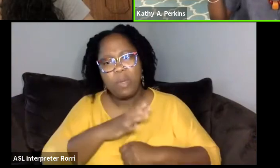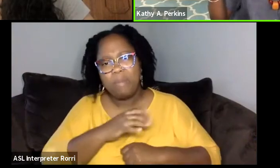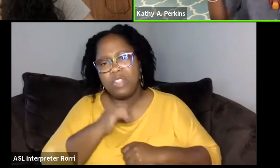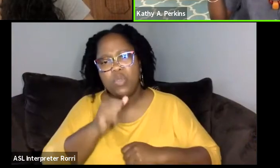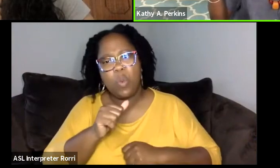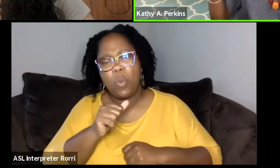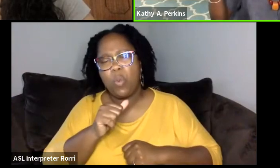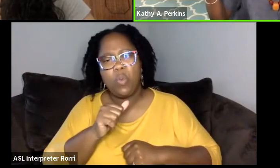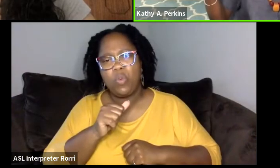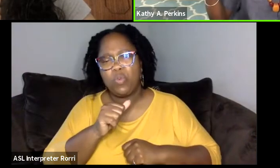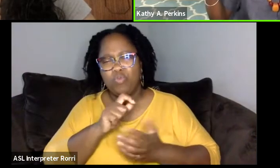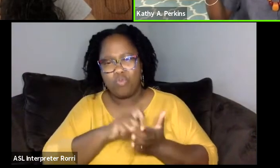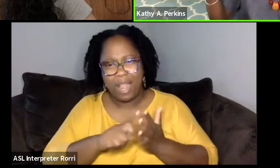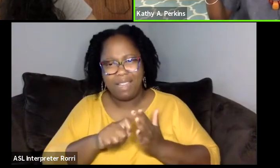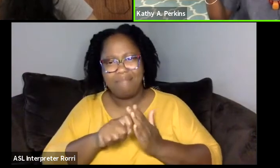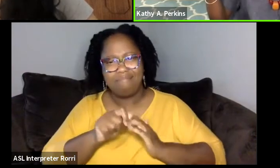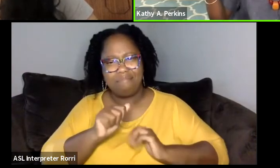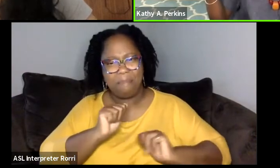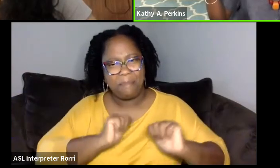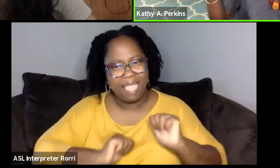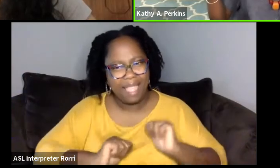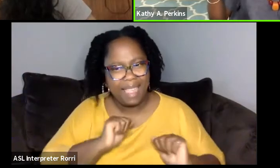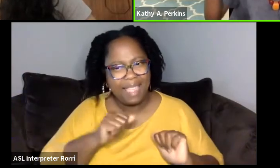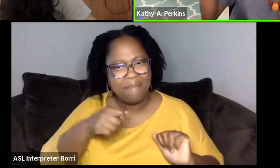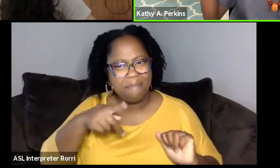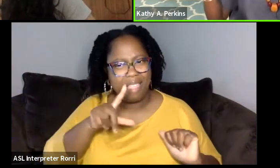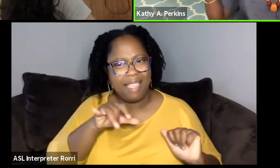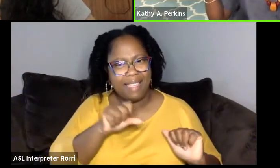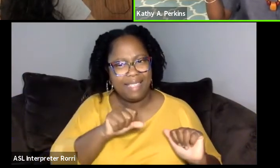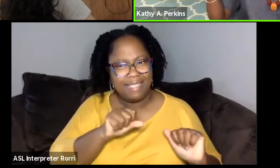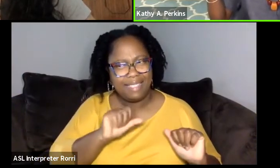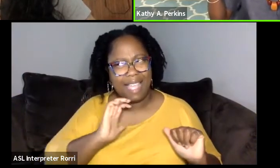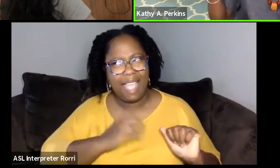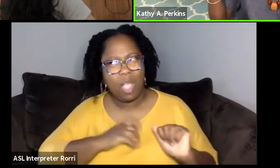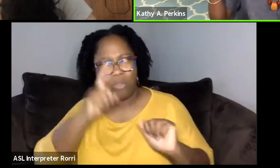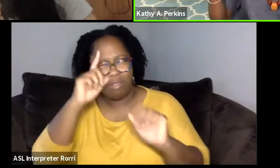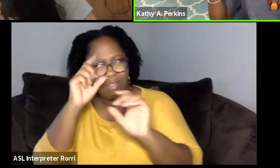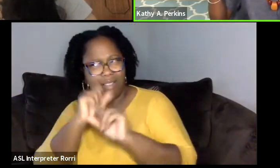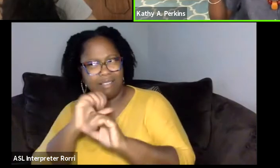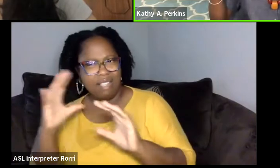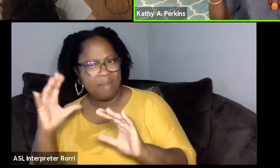And so I said, I'm just gonna call them, performance pieces. Okay.